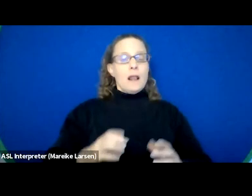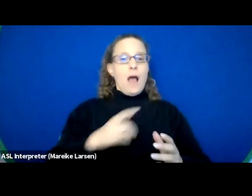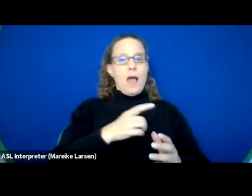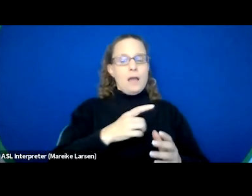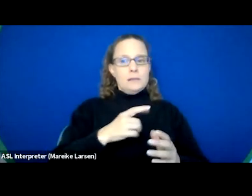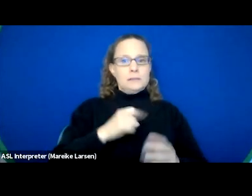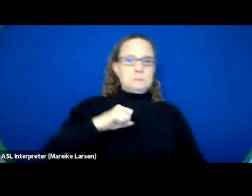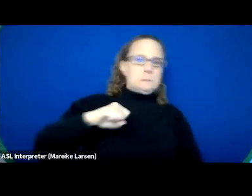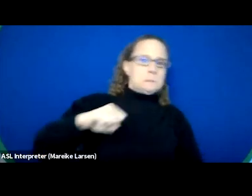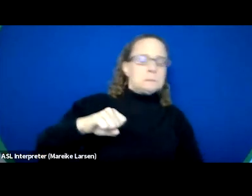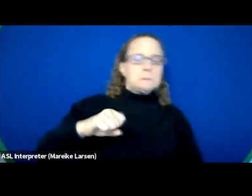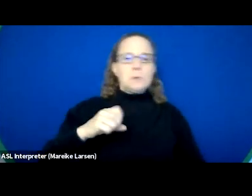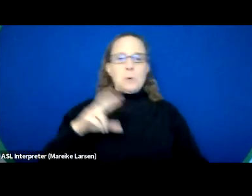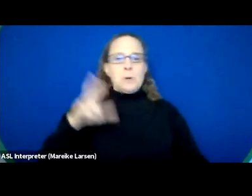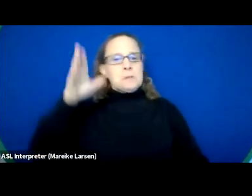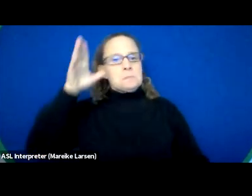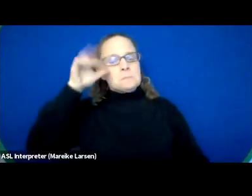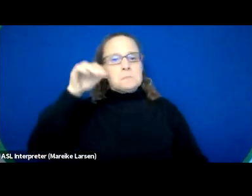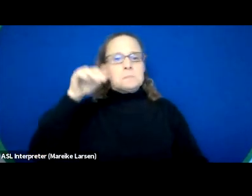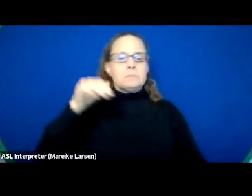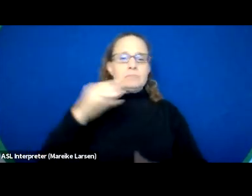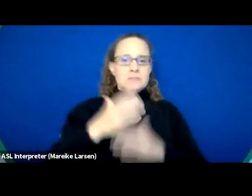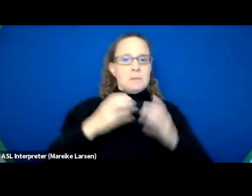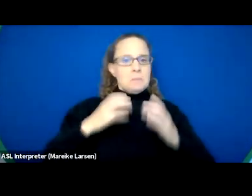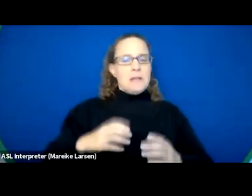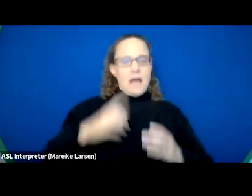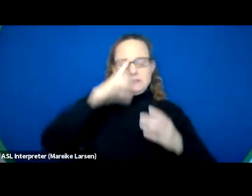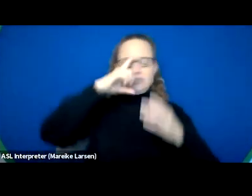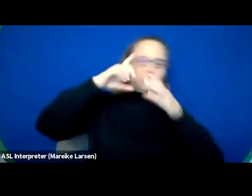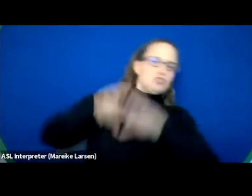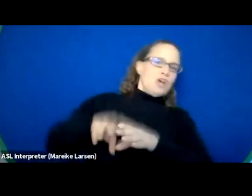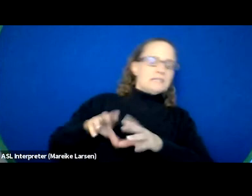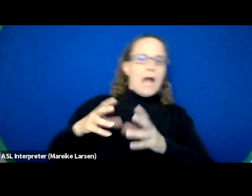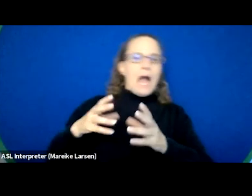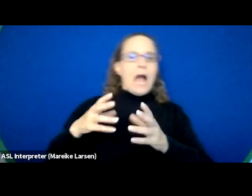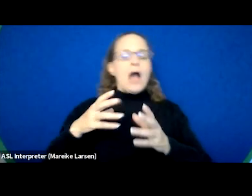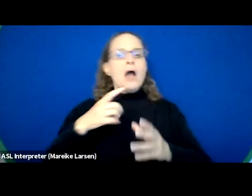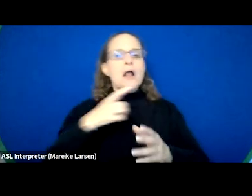you know, certain clients are like I said, shut down. So what they do is they become a little bit